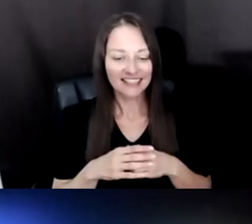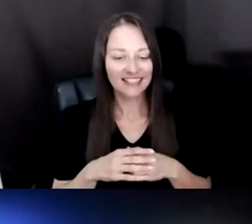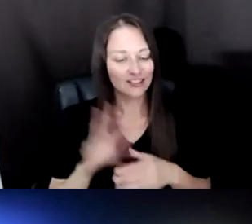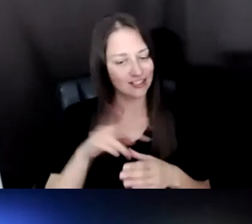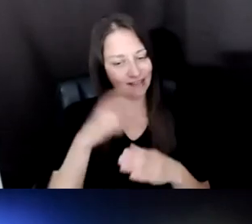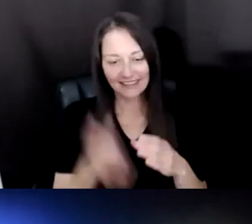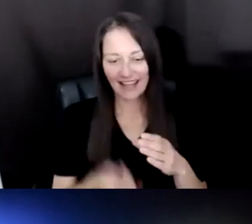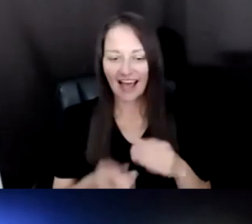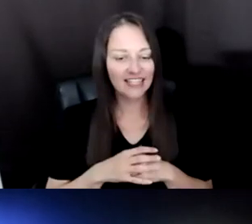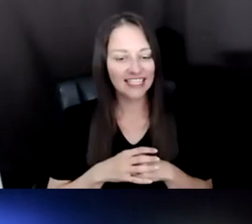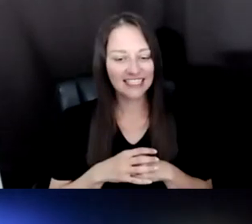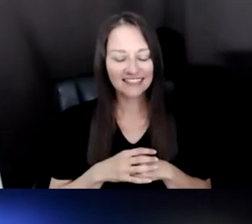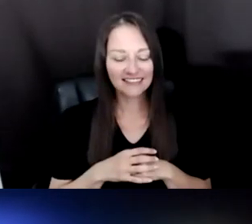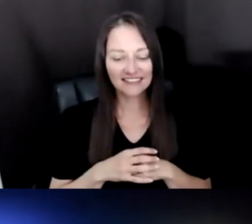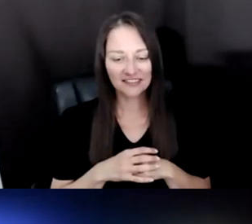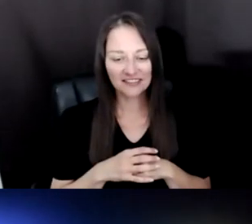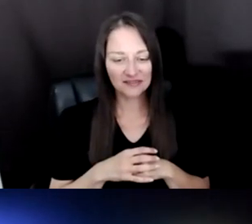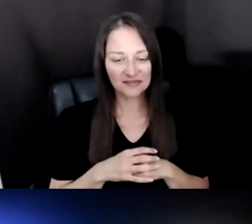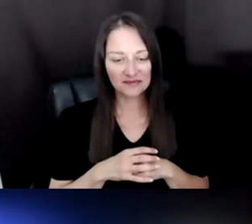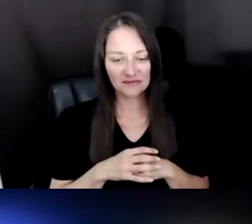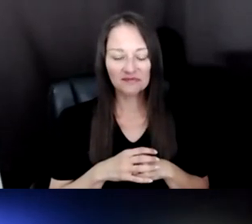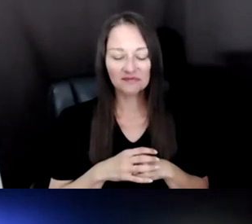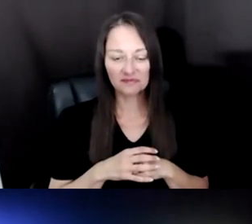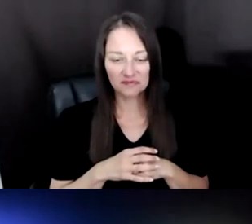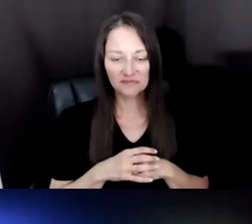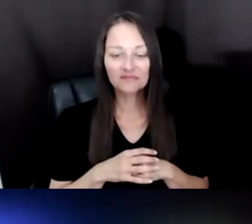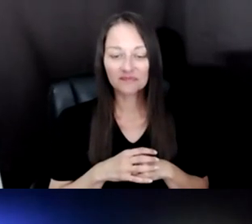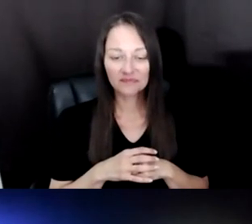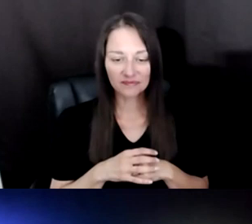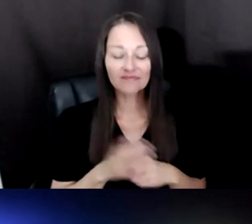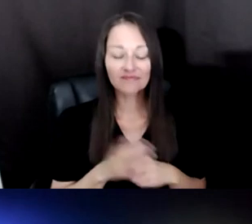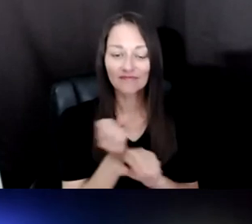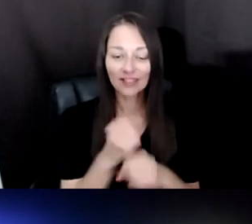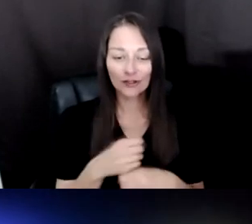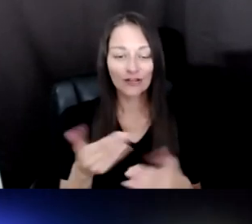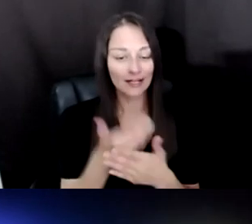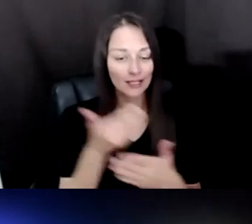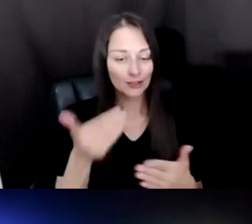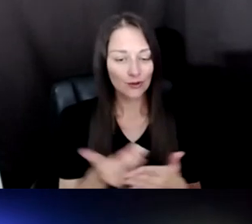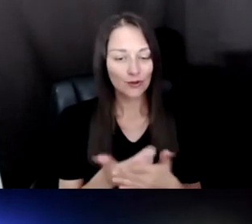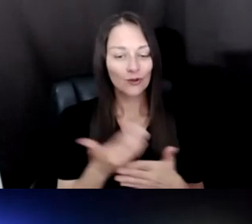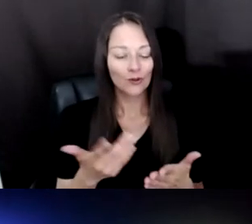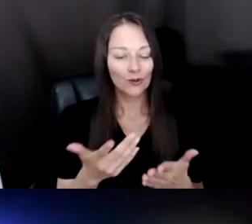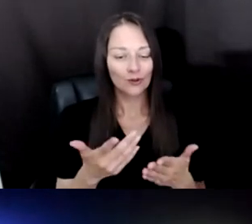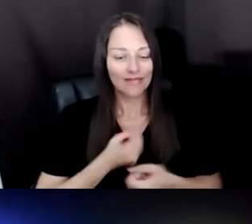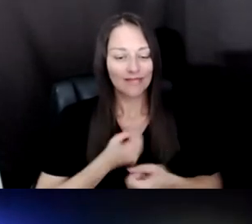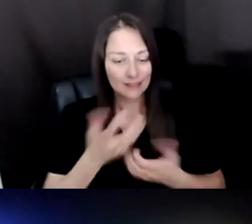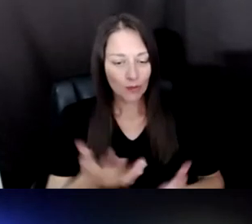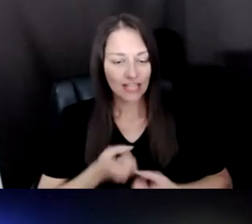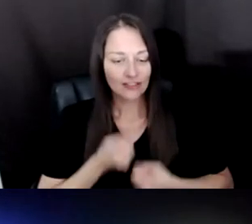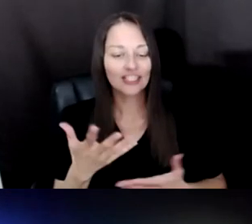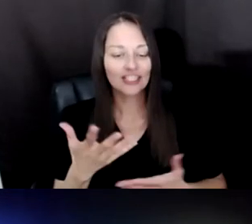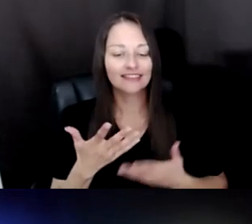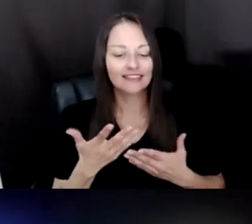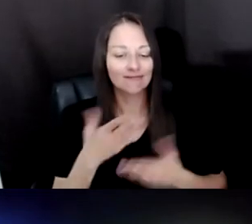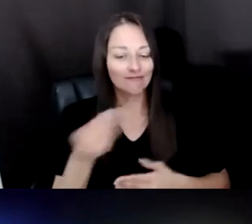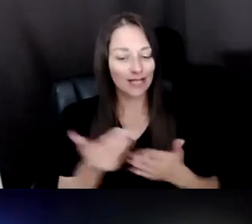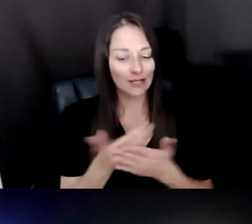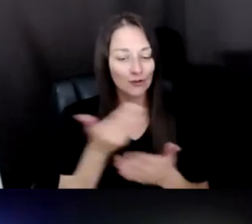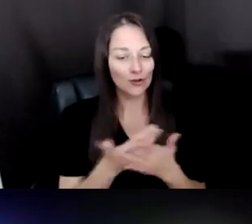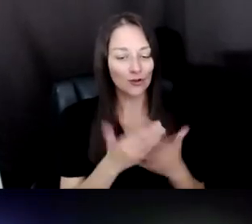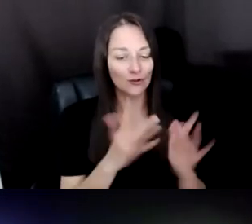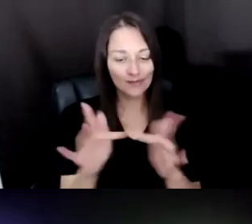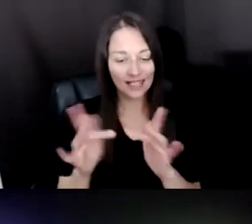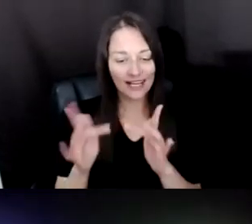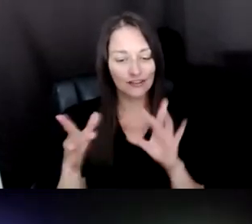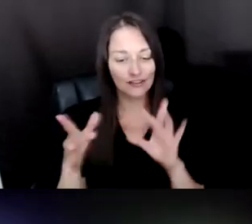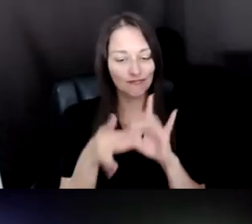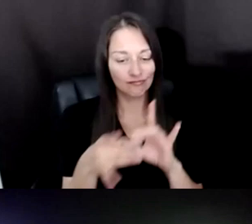KNOW CREATING NEW EXPRESSIONS AND CONNECTIONS AND NETWORKS. AND, SO, IF YOU'RE AFRAID OF TECHNOLOGY,